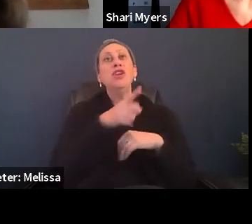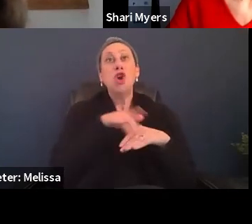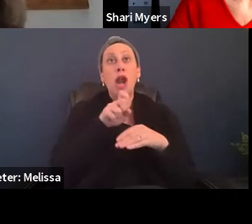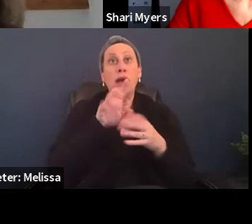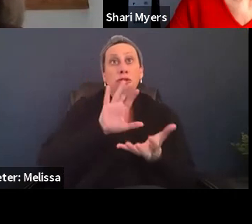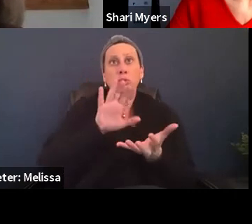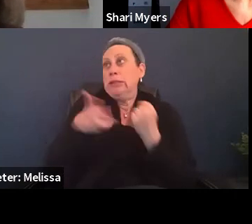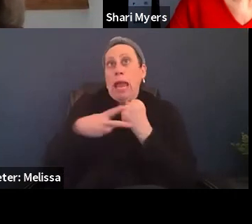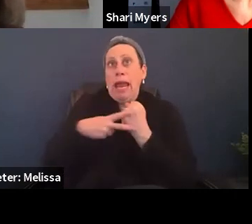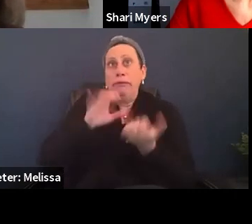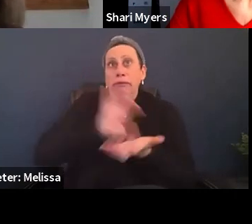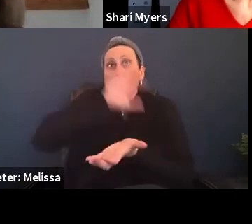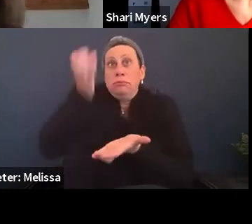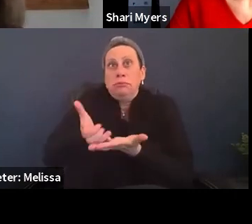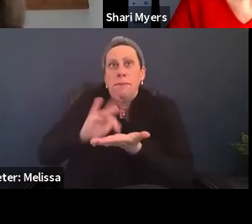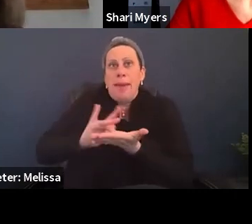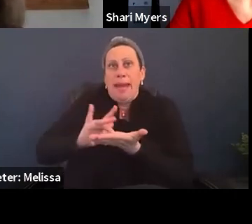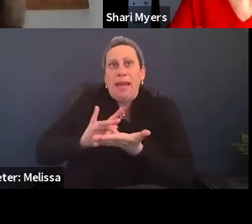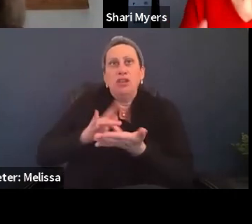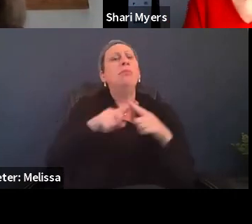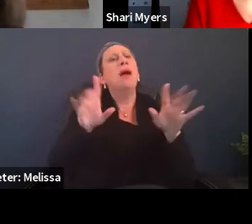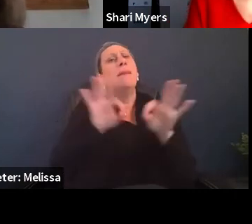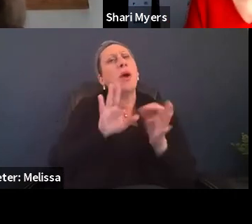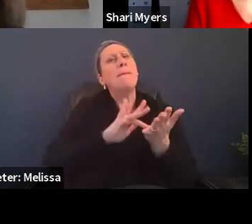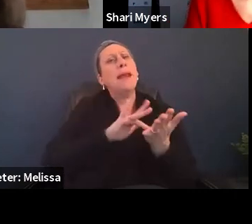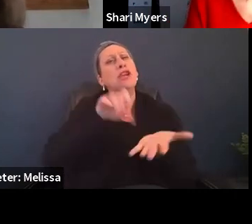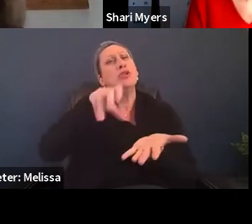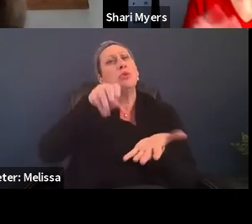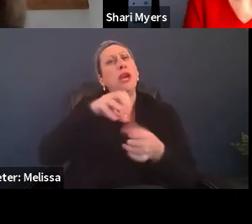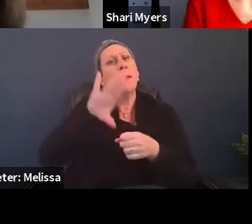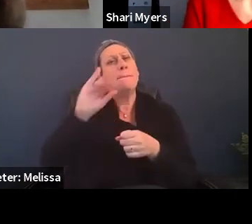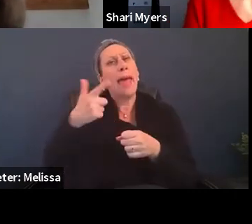but throw your medications into a bag. Know where you're going to go with those